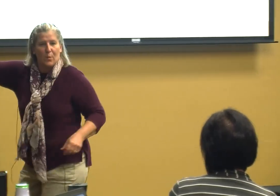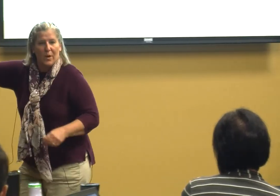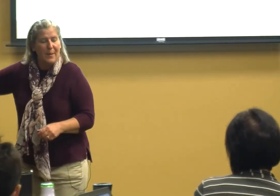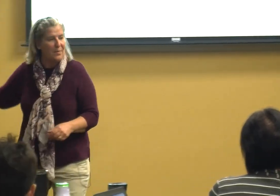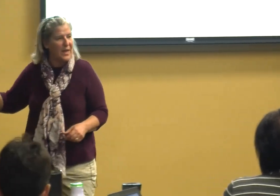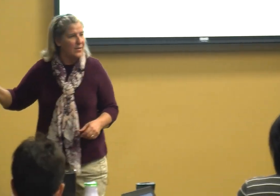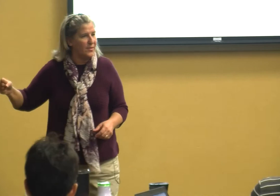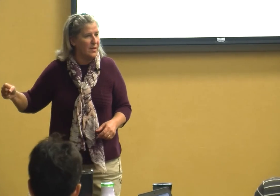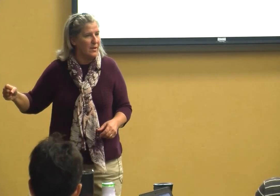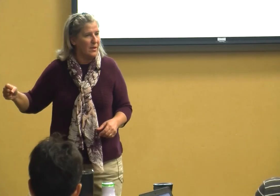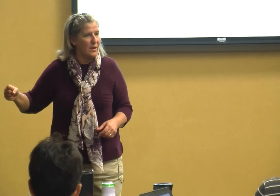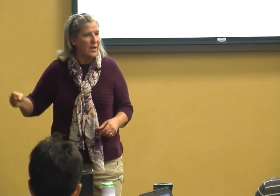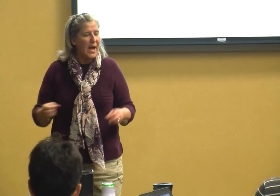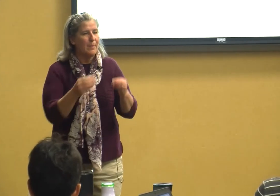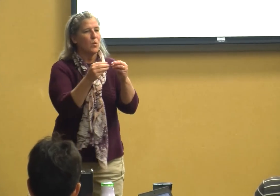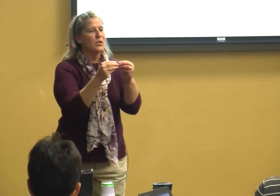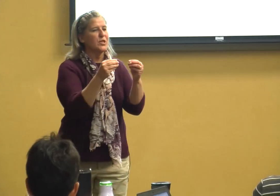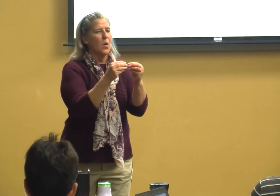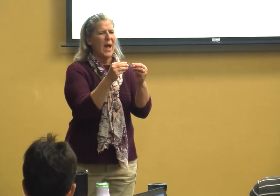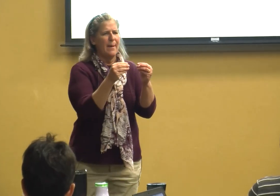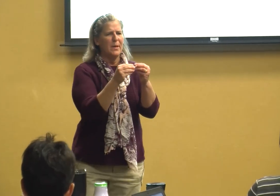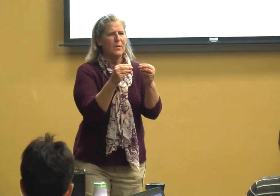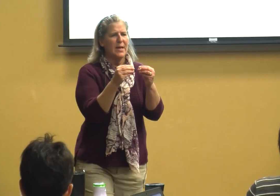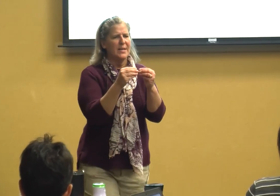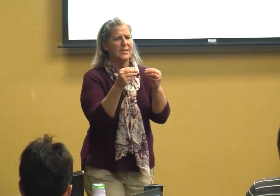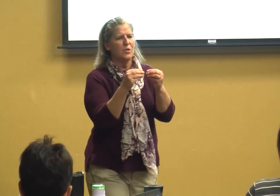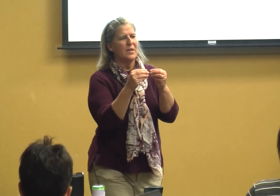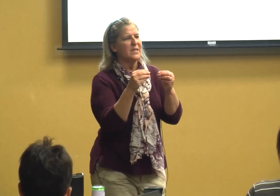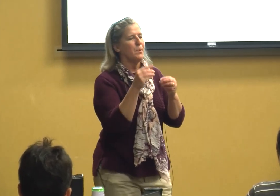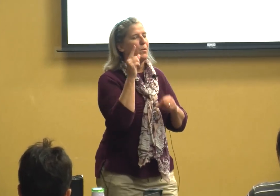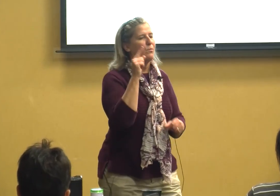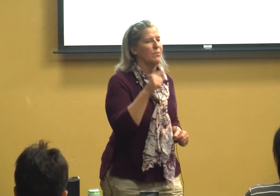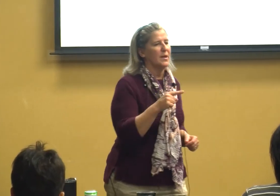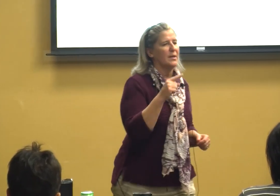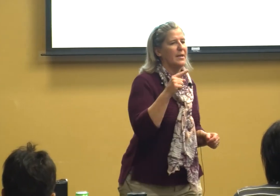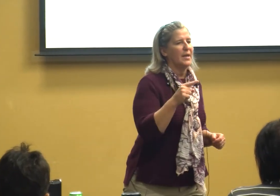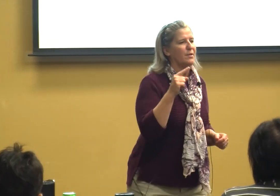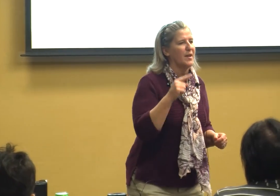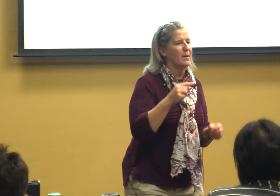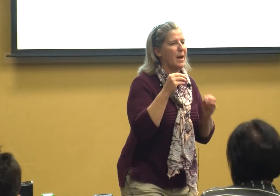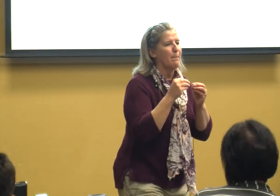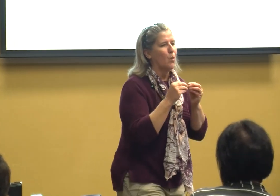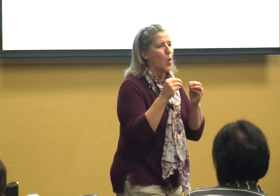what about this I mean we're so happy when kids do this but we really need to think about more